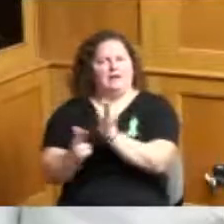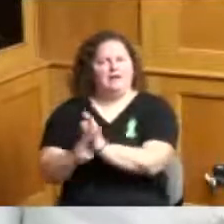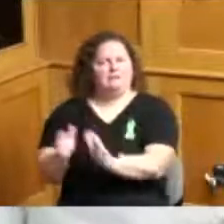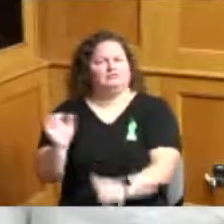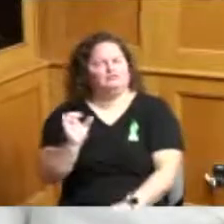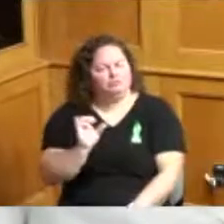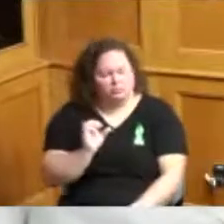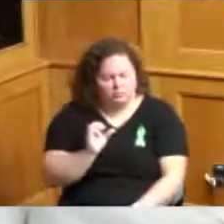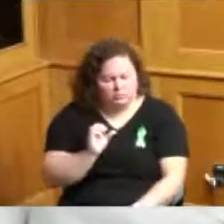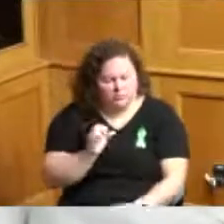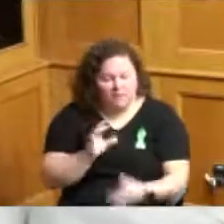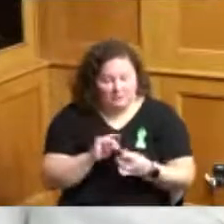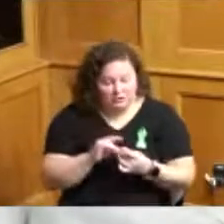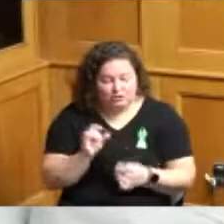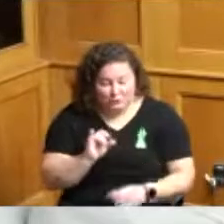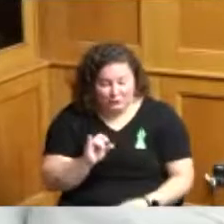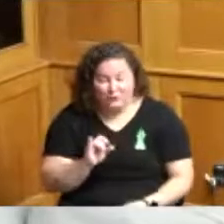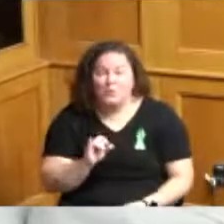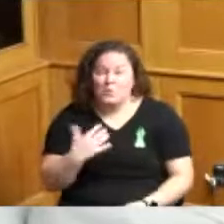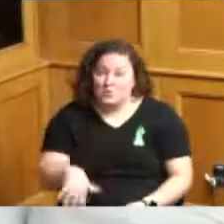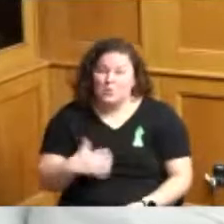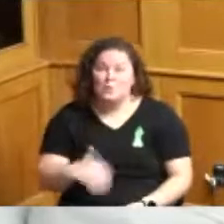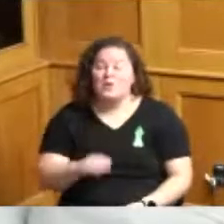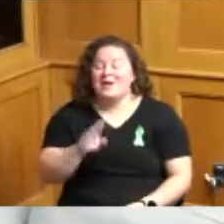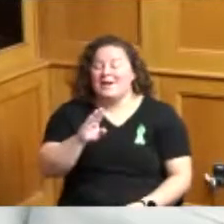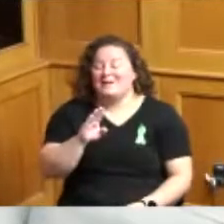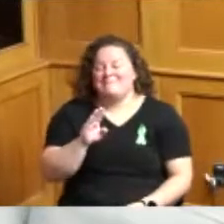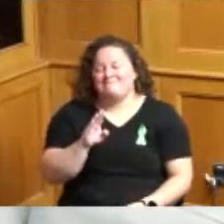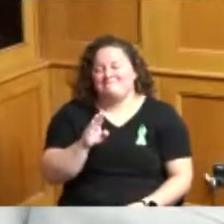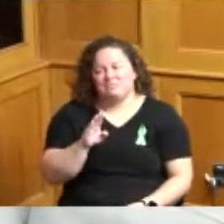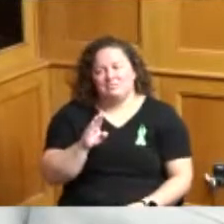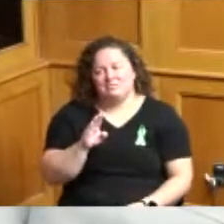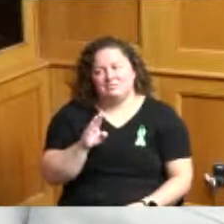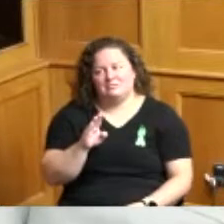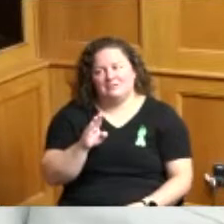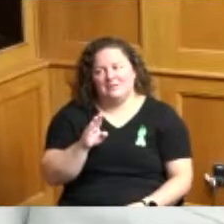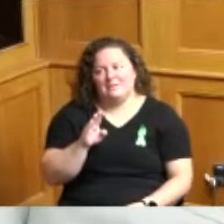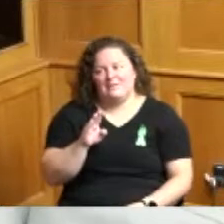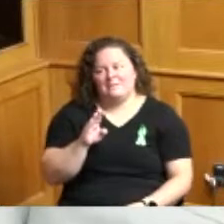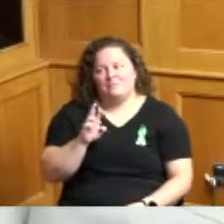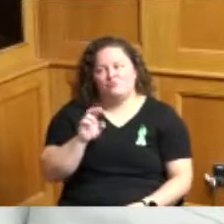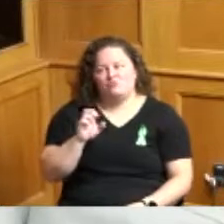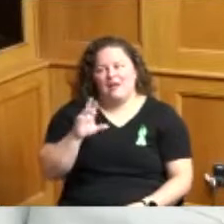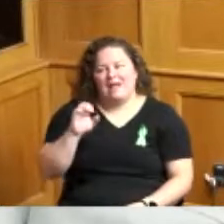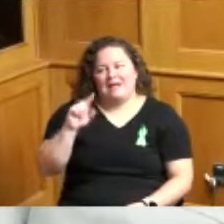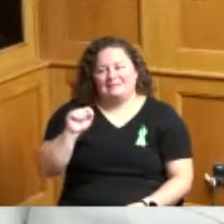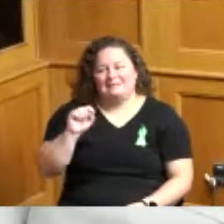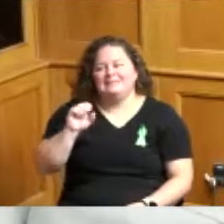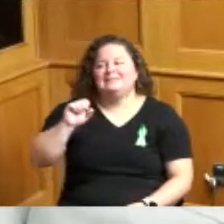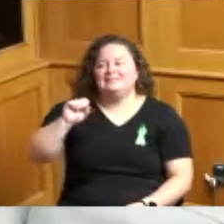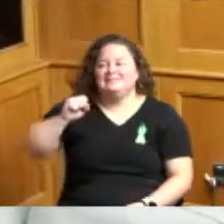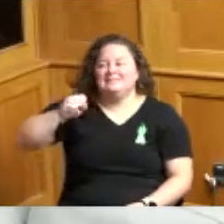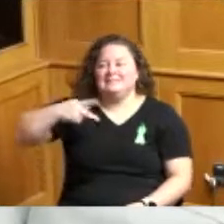the Brent Spence Bridge I got a call from Bridge Forward Cincinnati a group who's looking at the